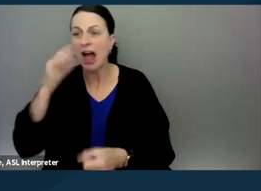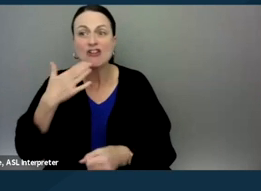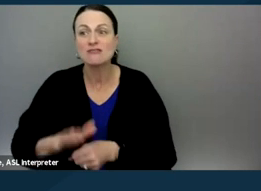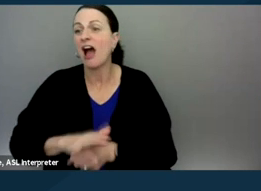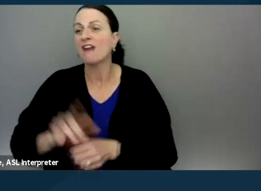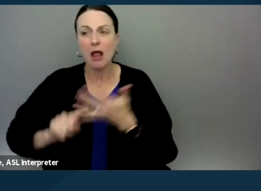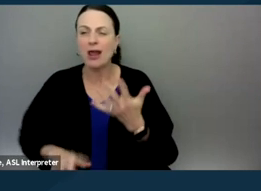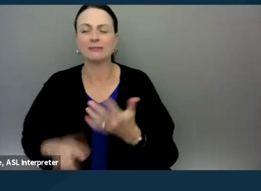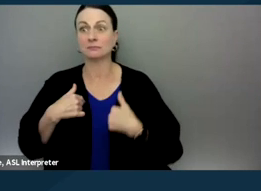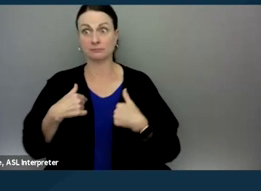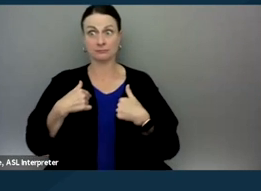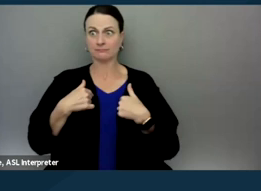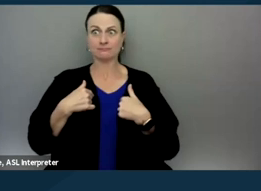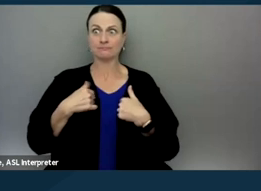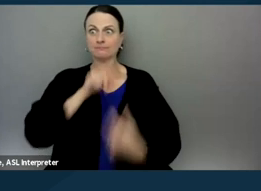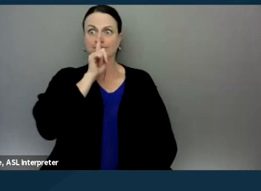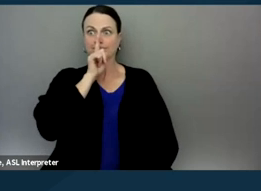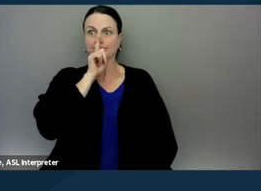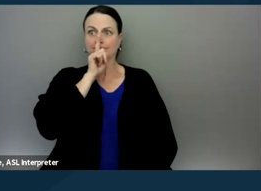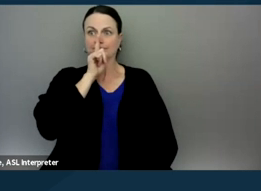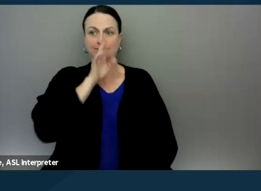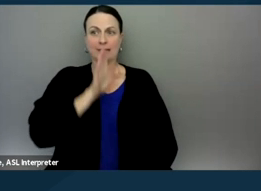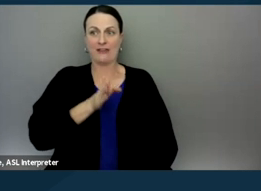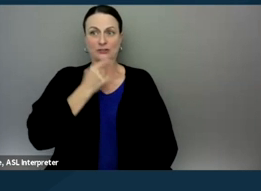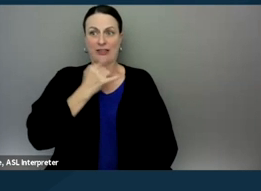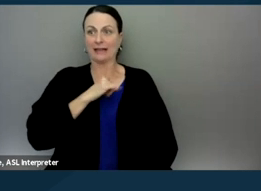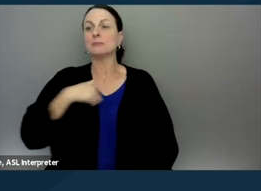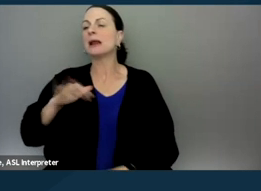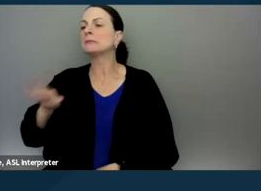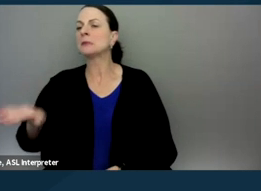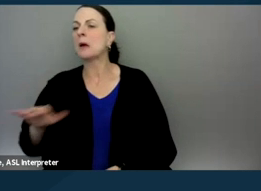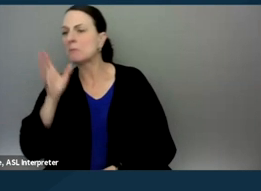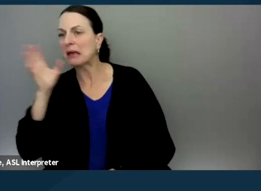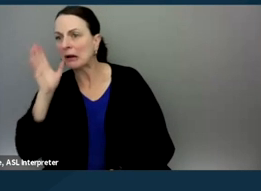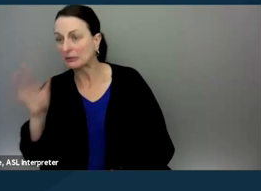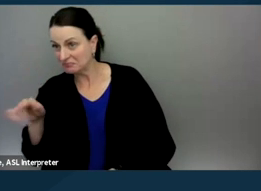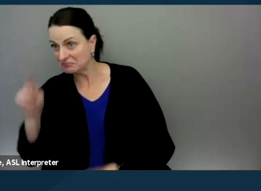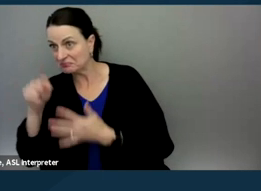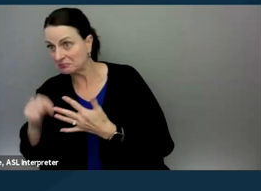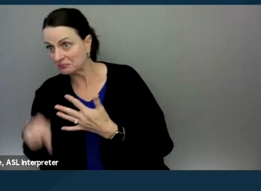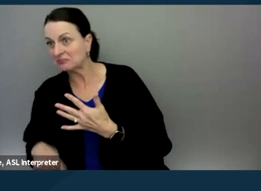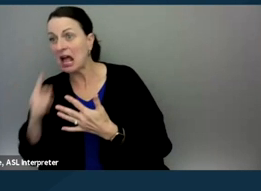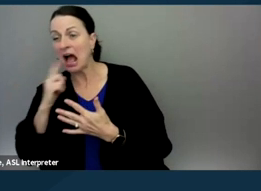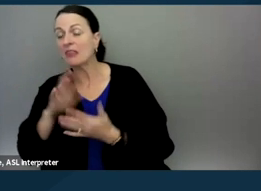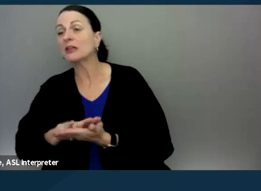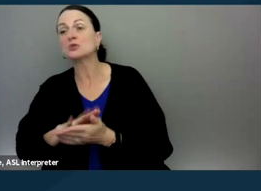You know, that's not my role, but I might have prepared the parent to say, you know, "Here's the things you, that I think the school district didn't consider,